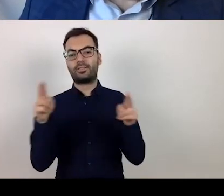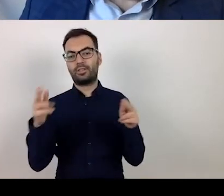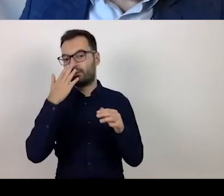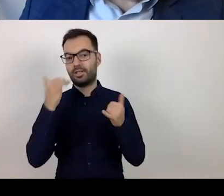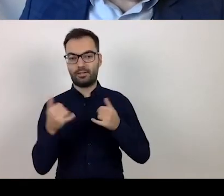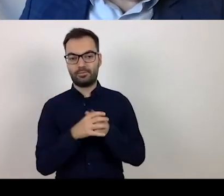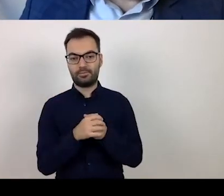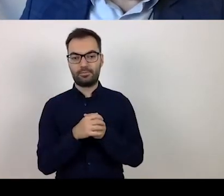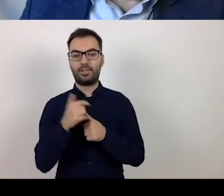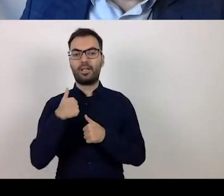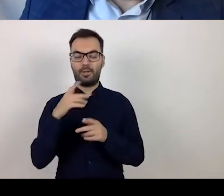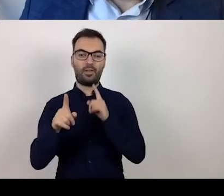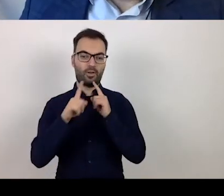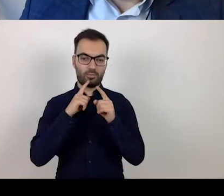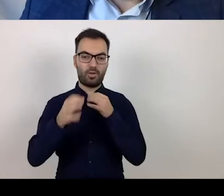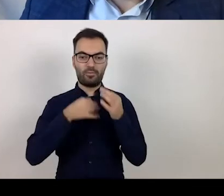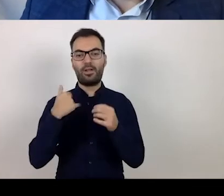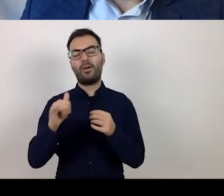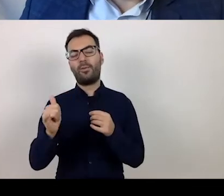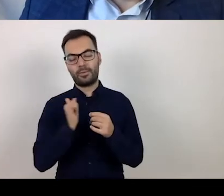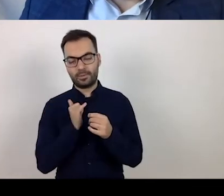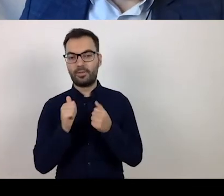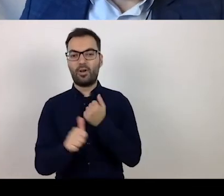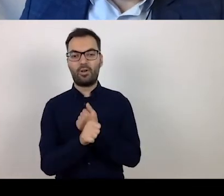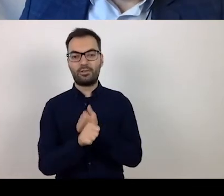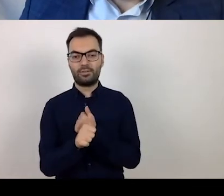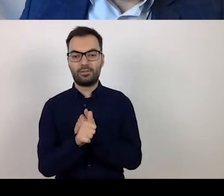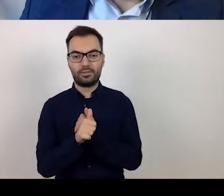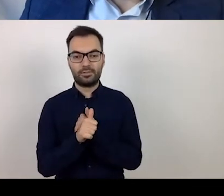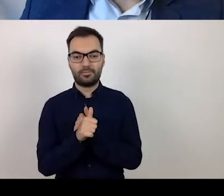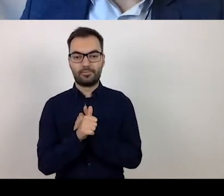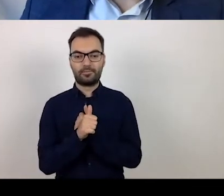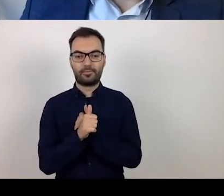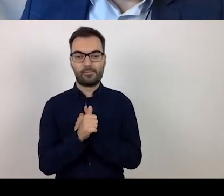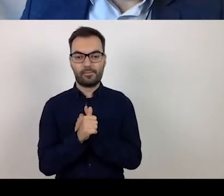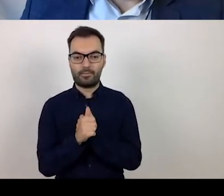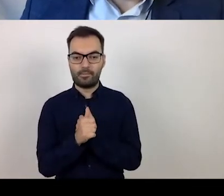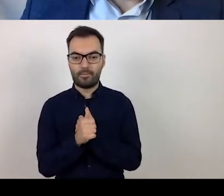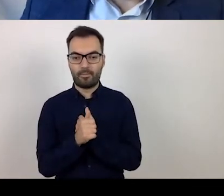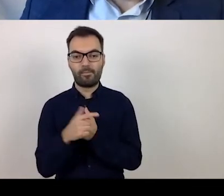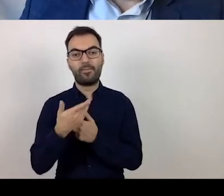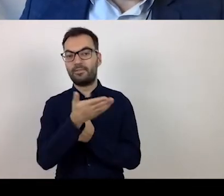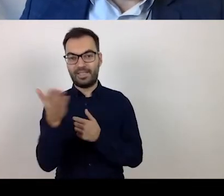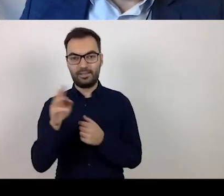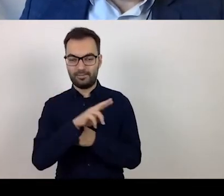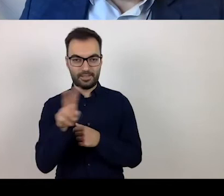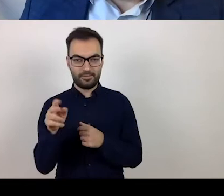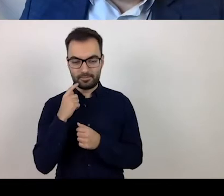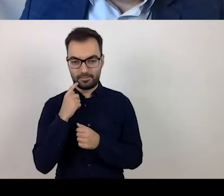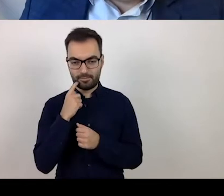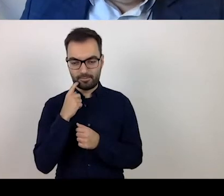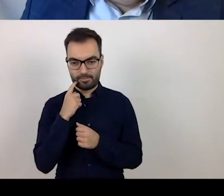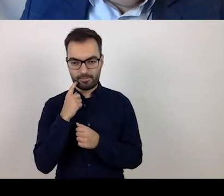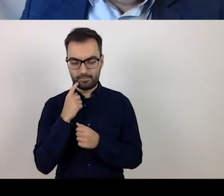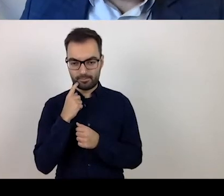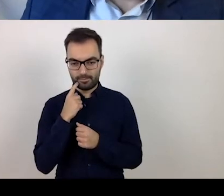I will talk about it, but I want to learn from you